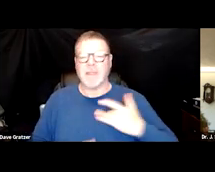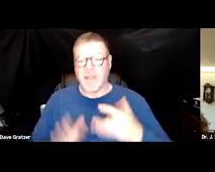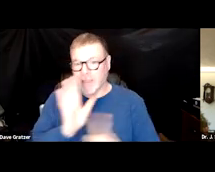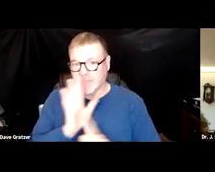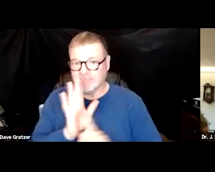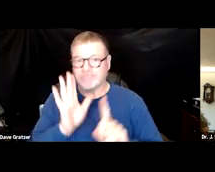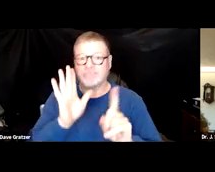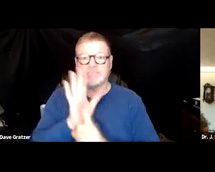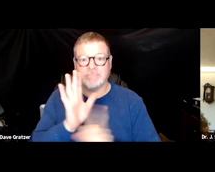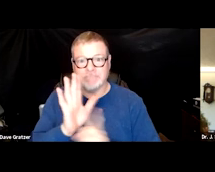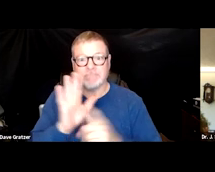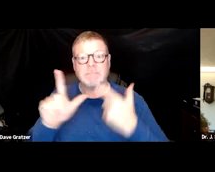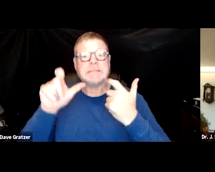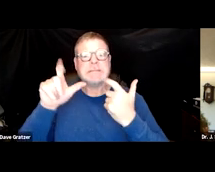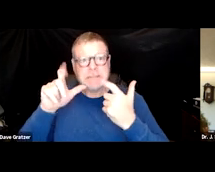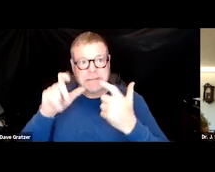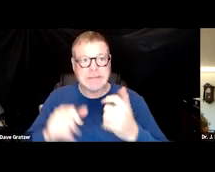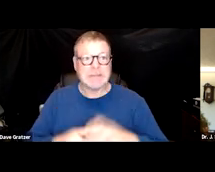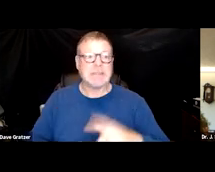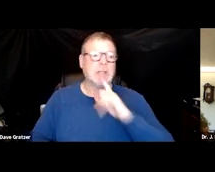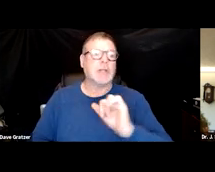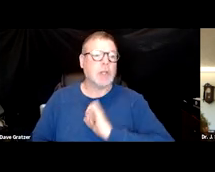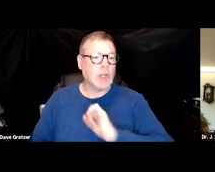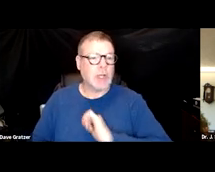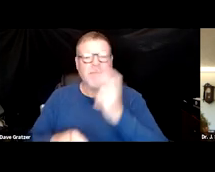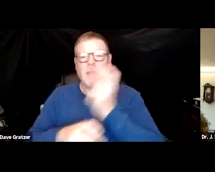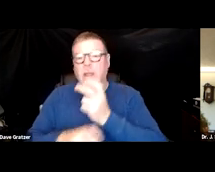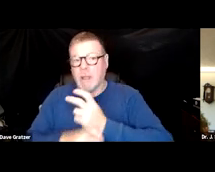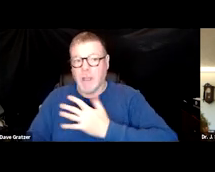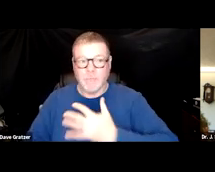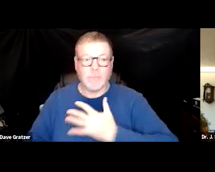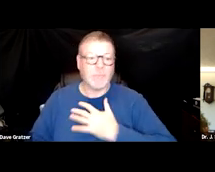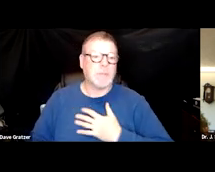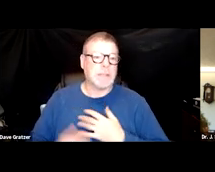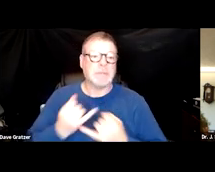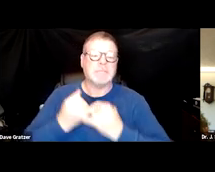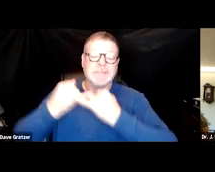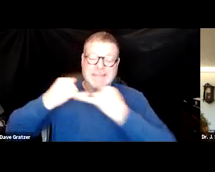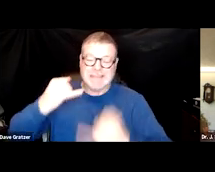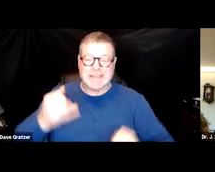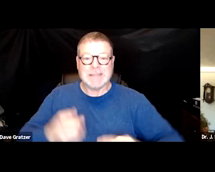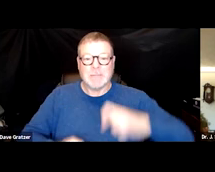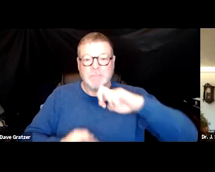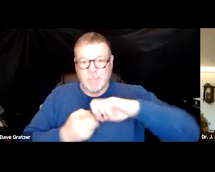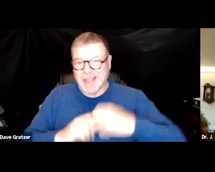tachycardia's a rapid heartbeat, cough, shortness of breath. The gastrointestinal issues that we just talked about.